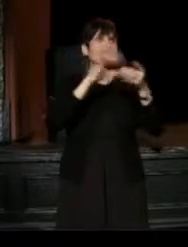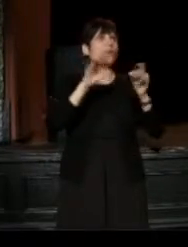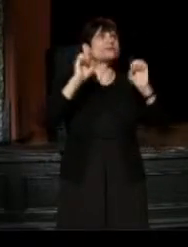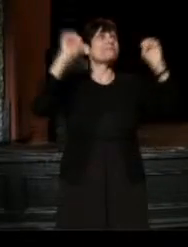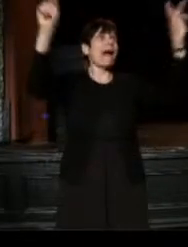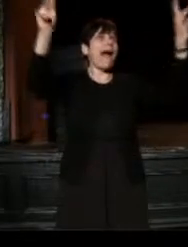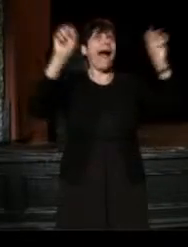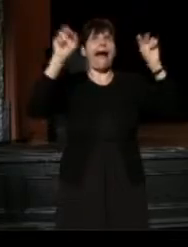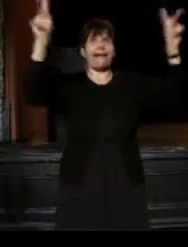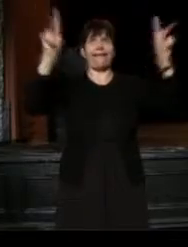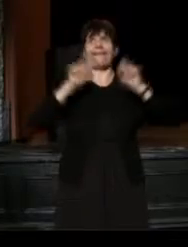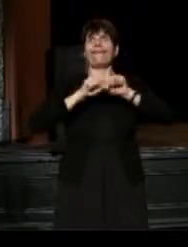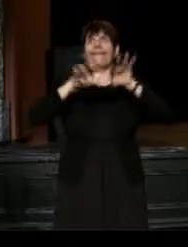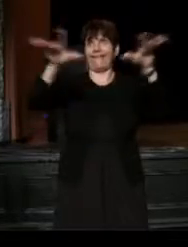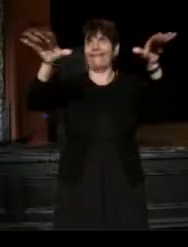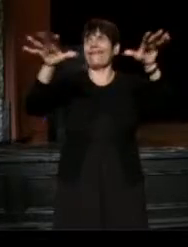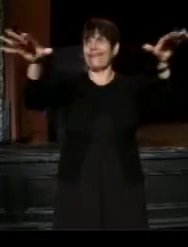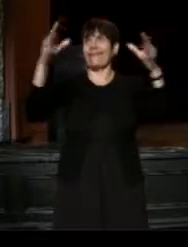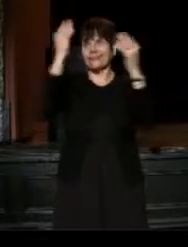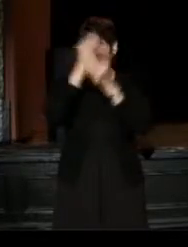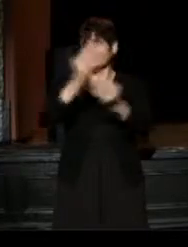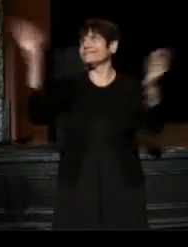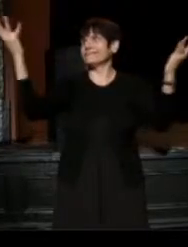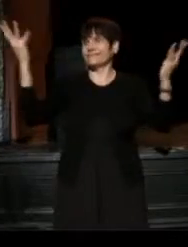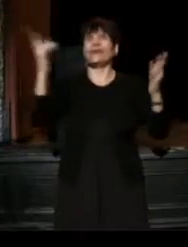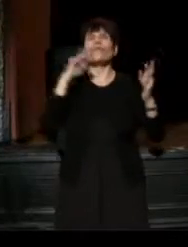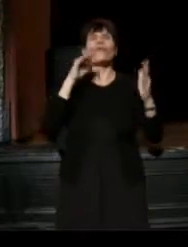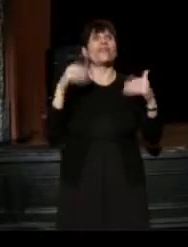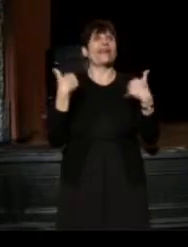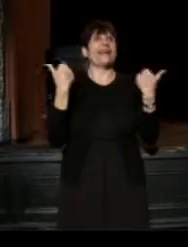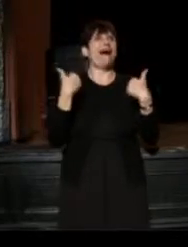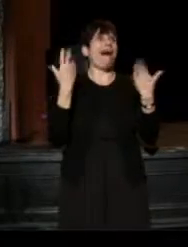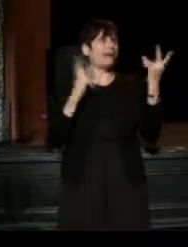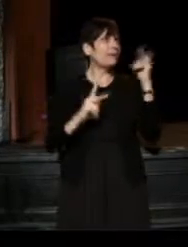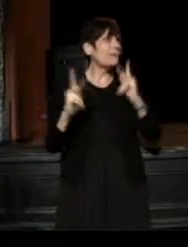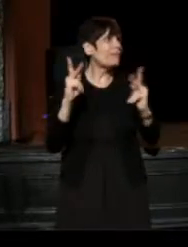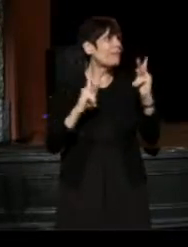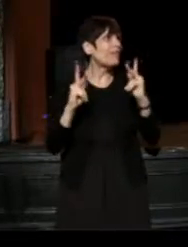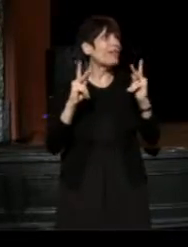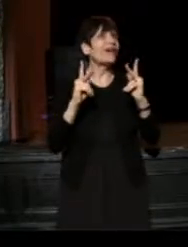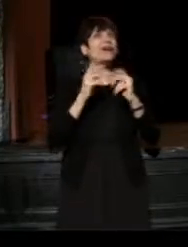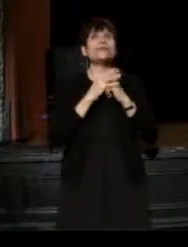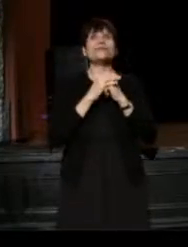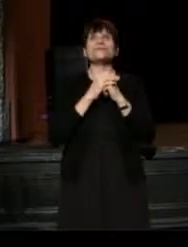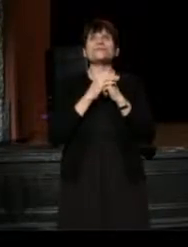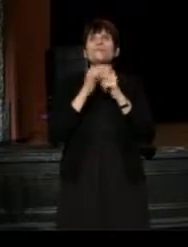and with the young people who you work with,